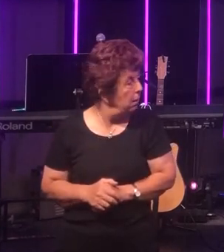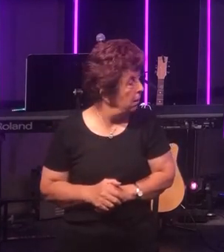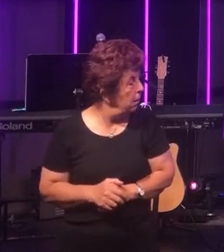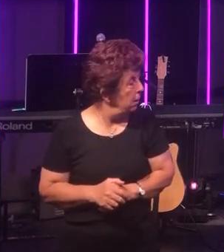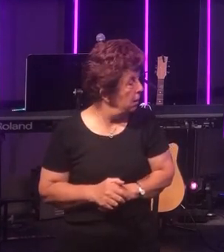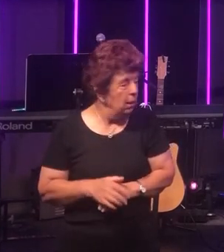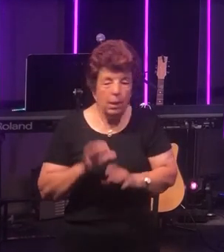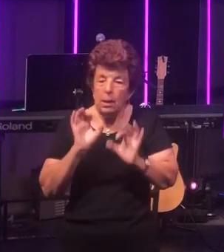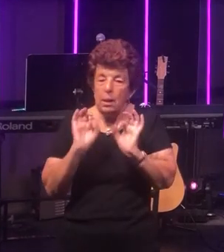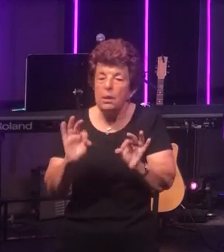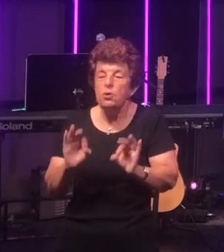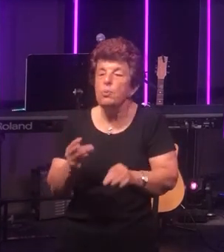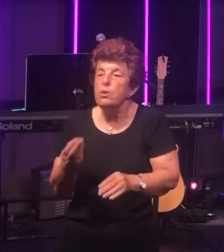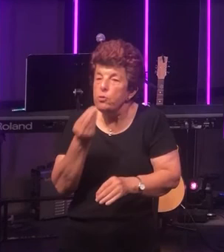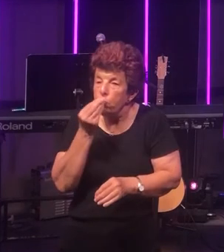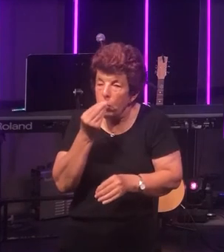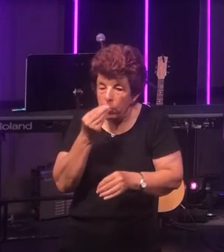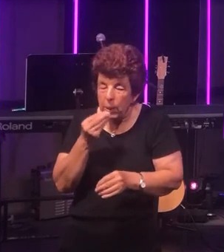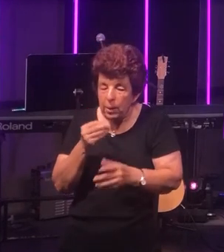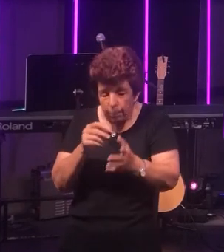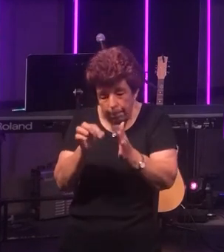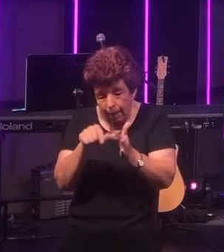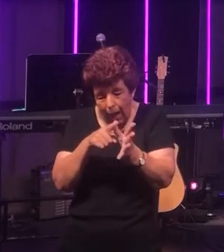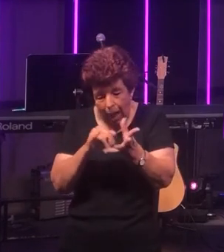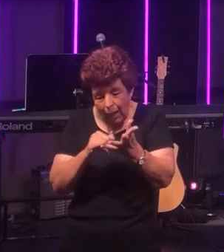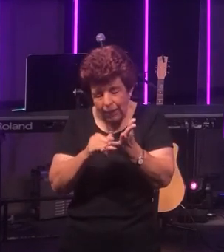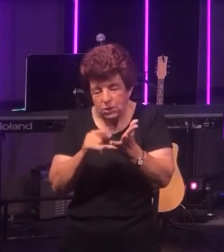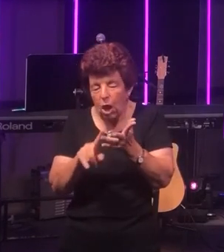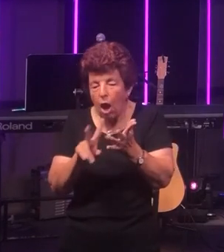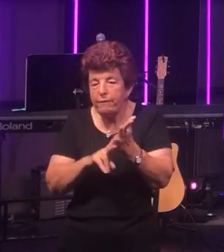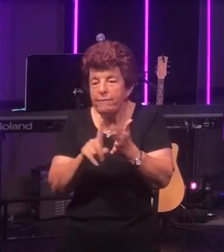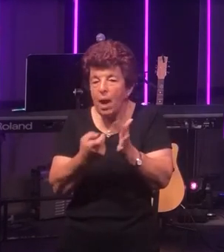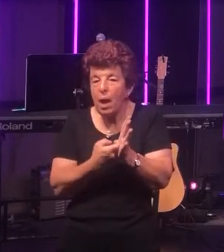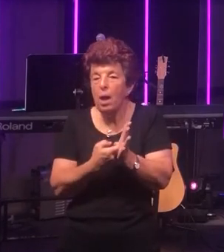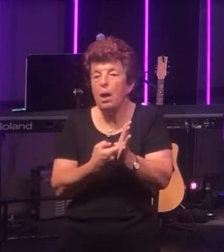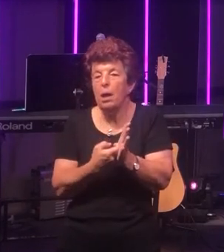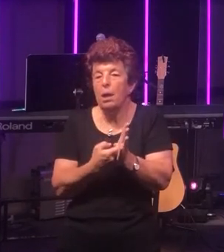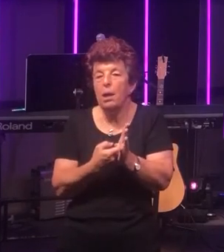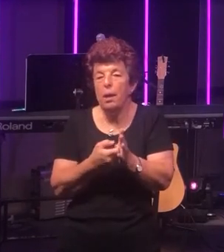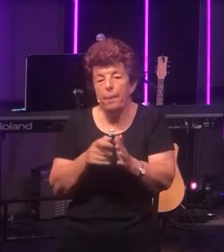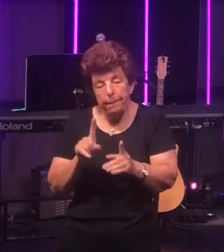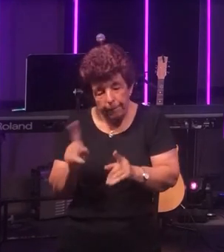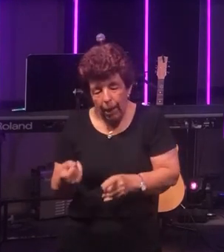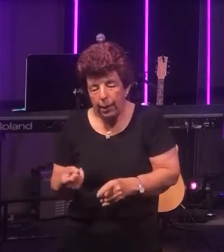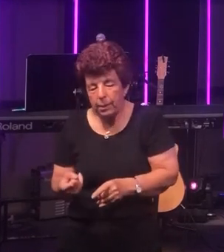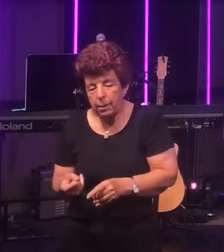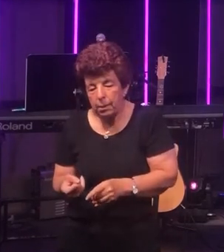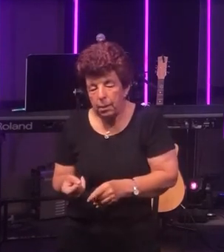This is a special meal and it was Passover and yet in other ways it was the normal meal as well.